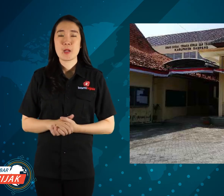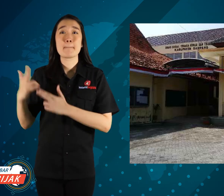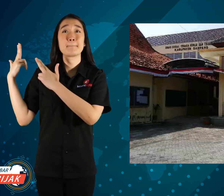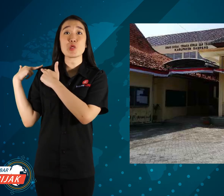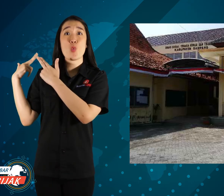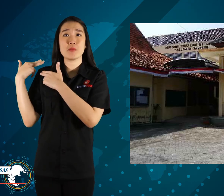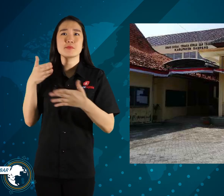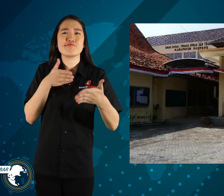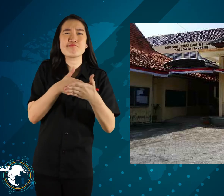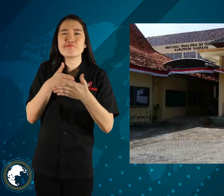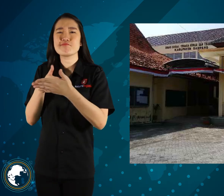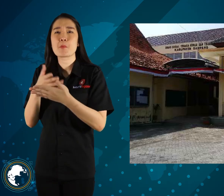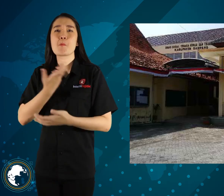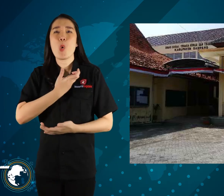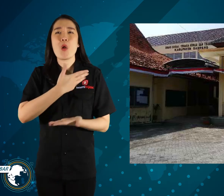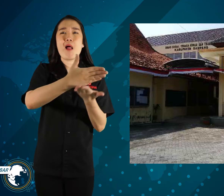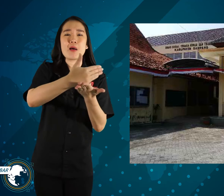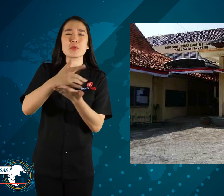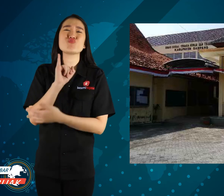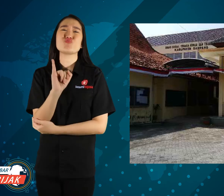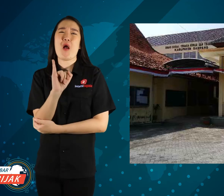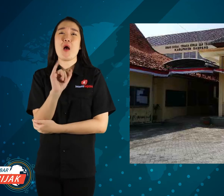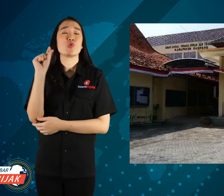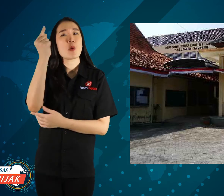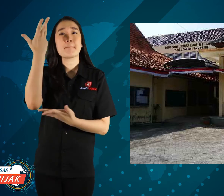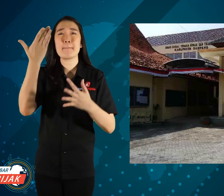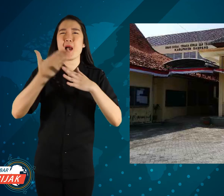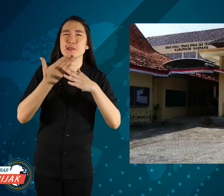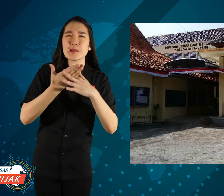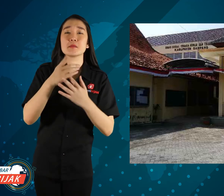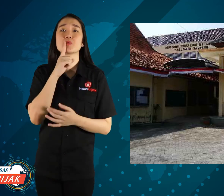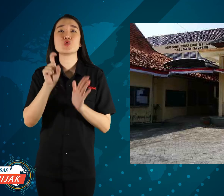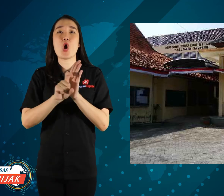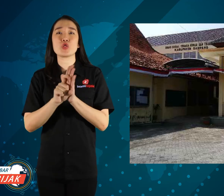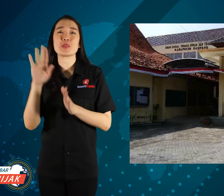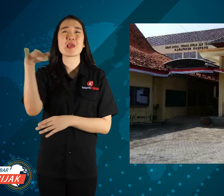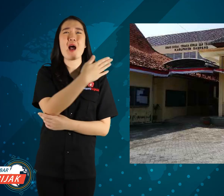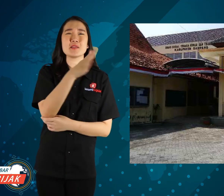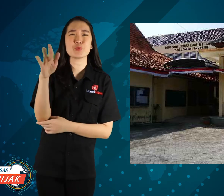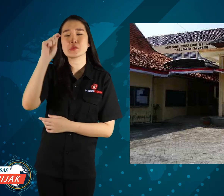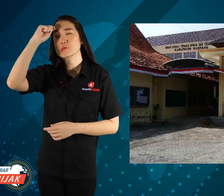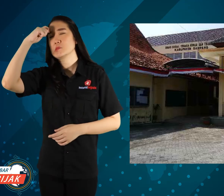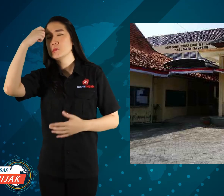Officers are hampered when they want to collect data. Especially access, for example difficult transportation,